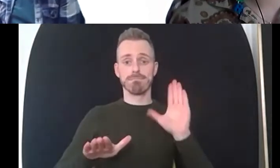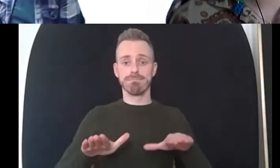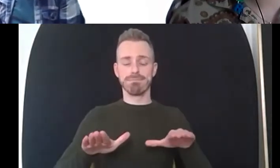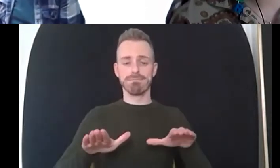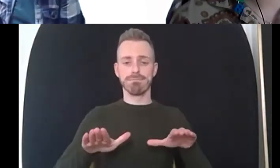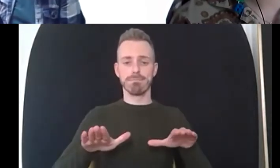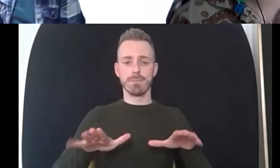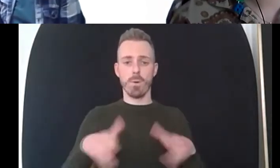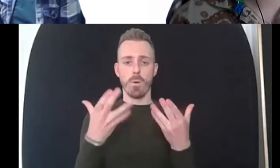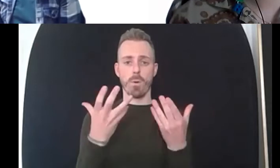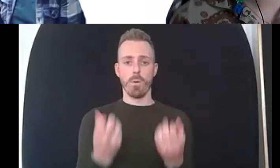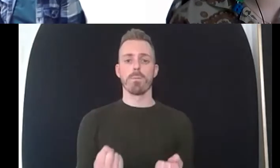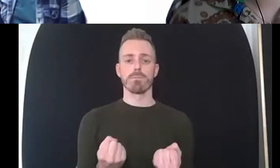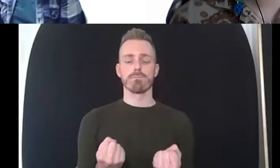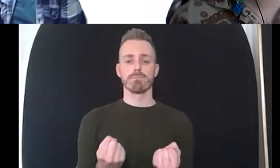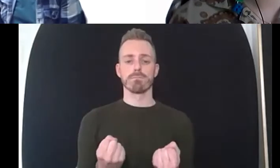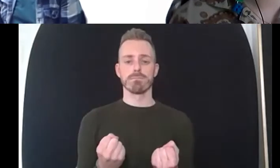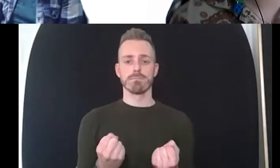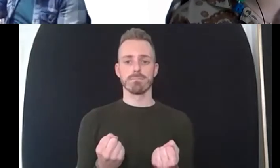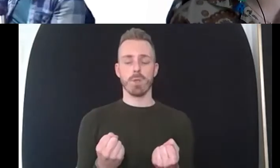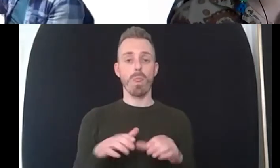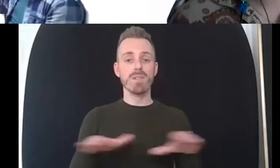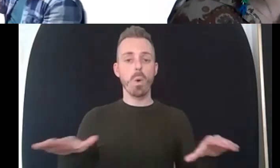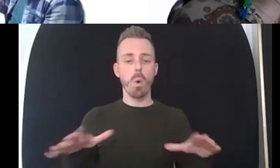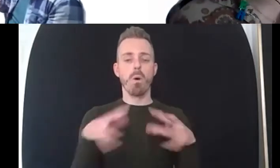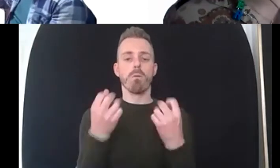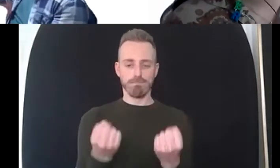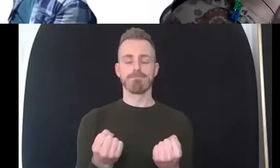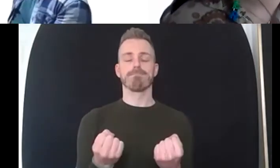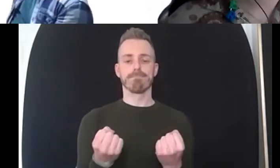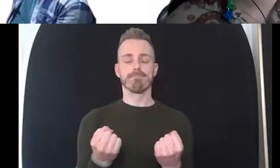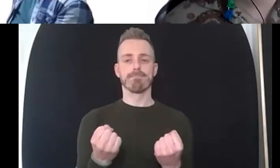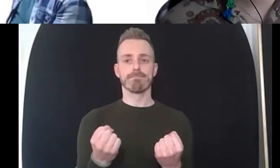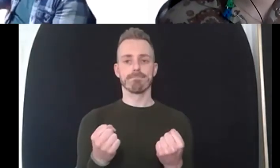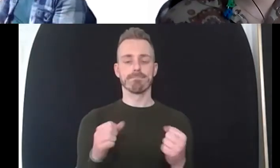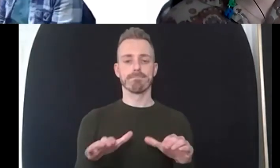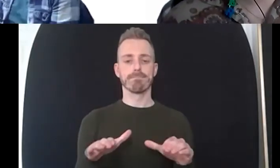on the floor being mindful of where i am you know looking around the room naming a couple of objects